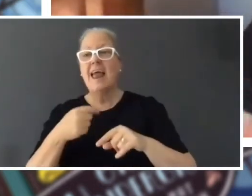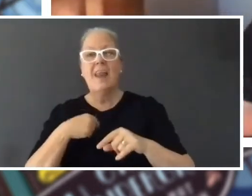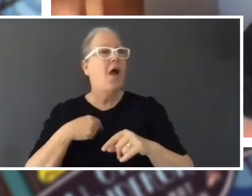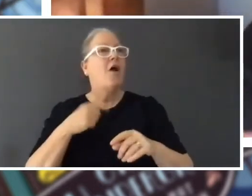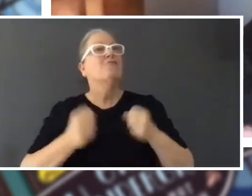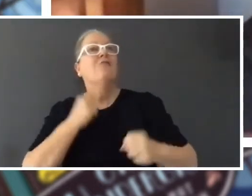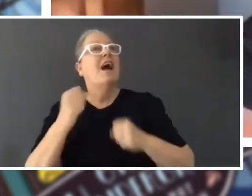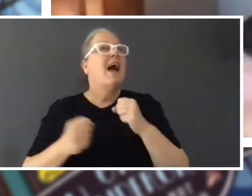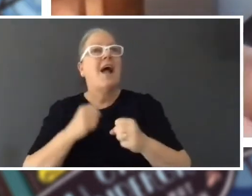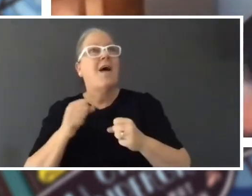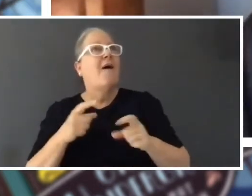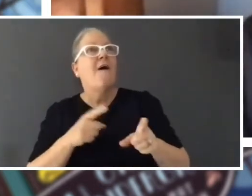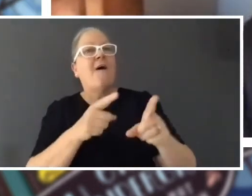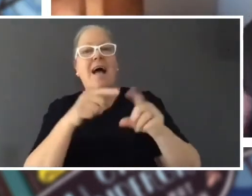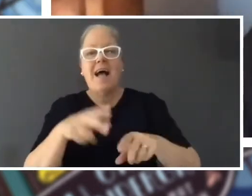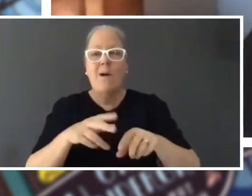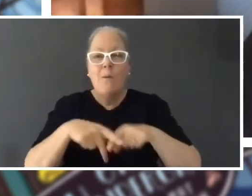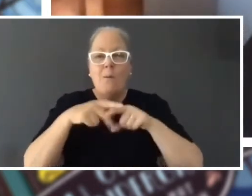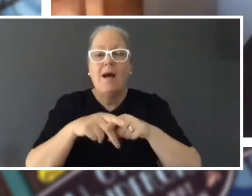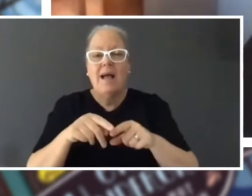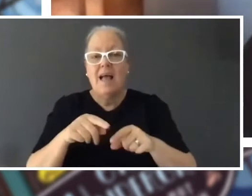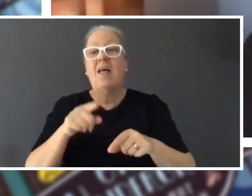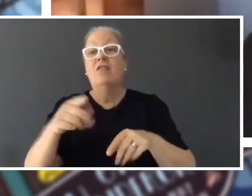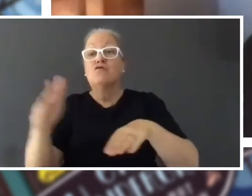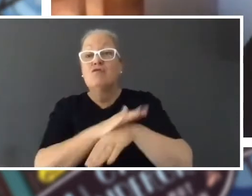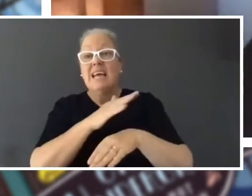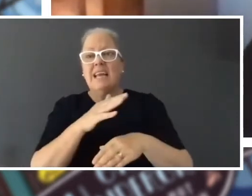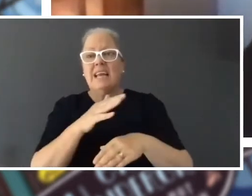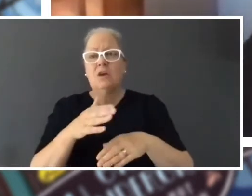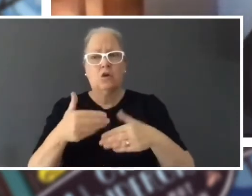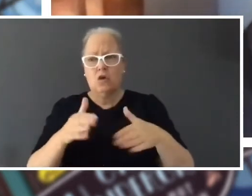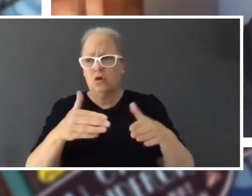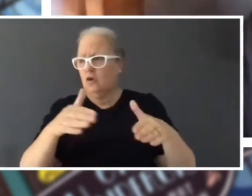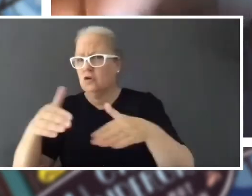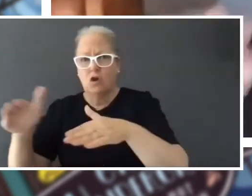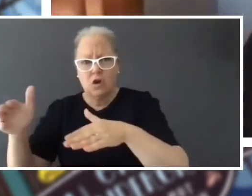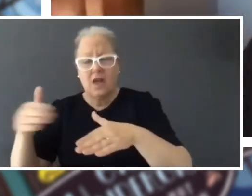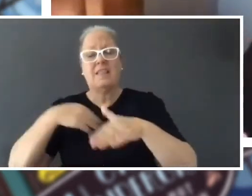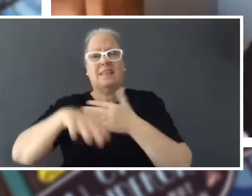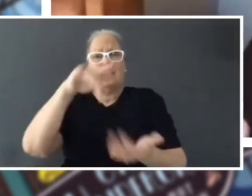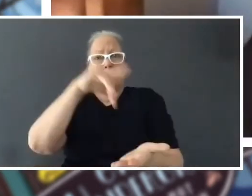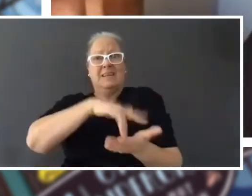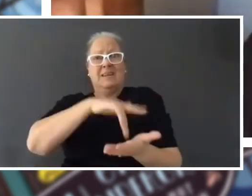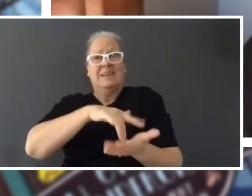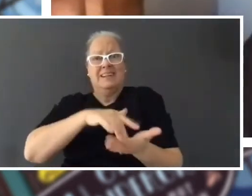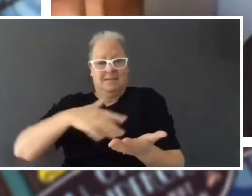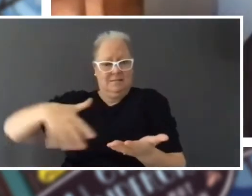demolished all the green stuff and made more suburb until I was in the middle of a suburb, the city came and grew around me. So,